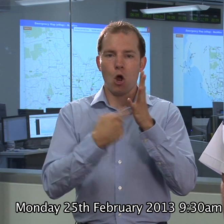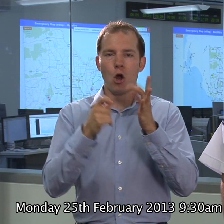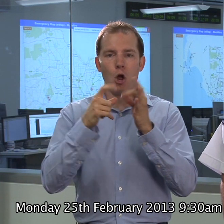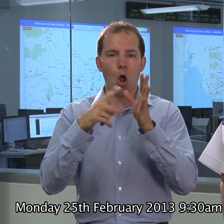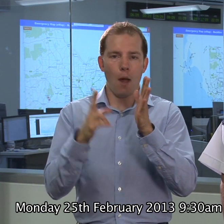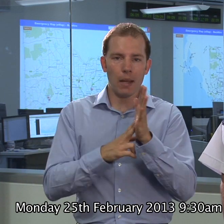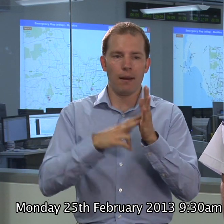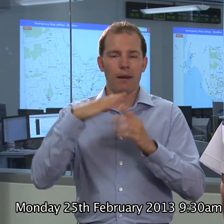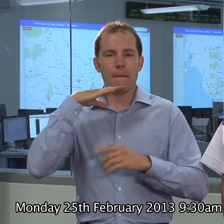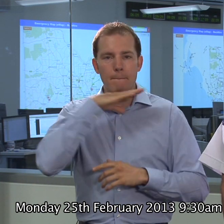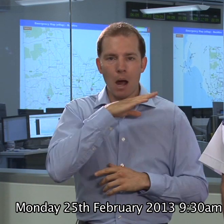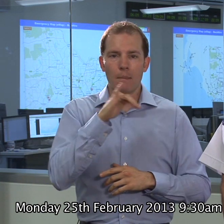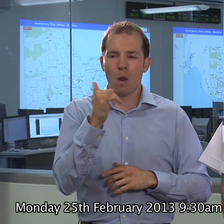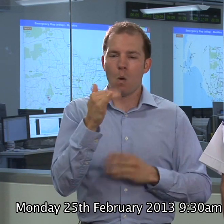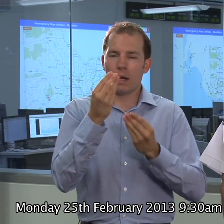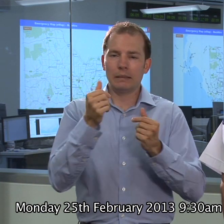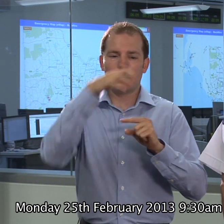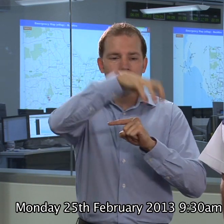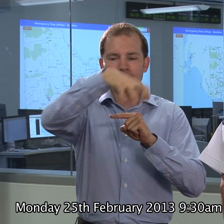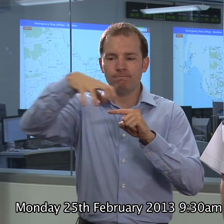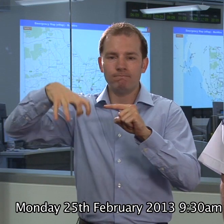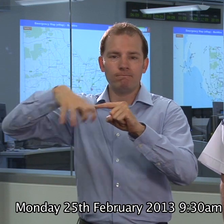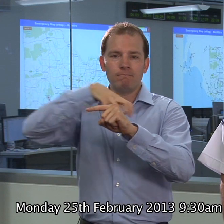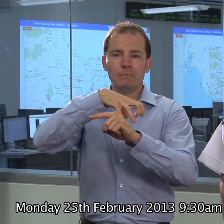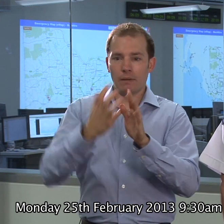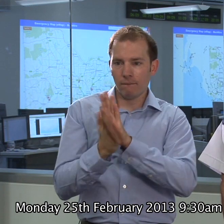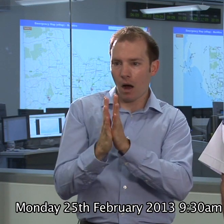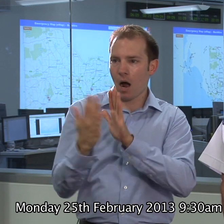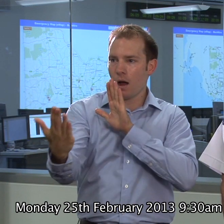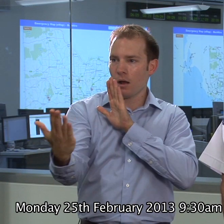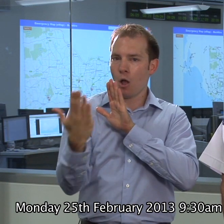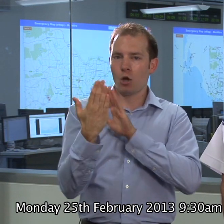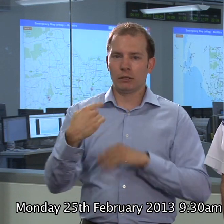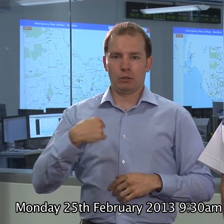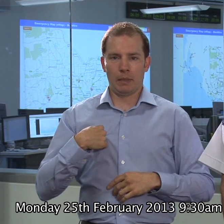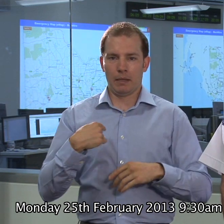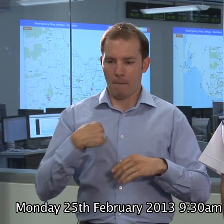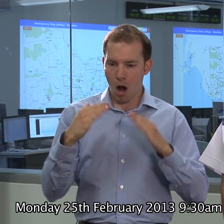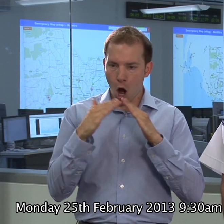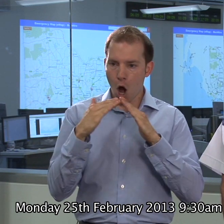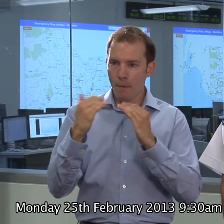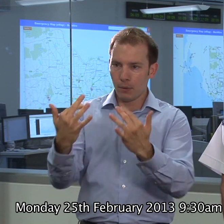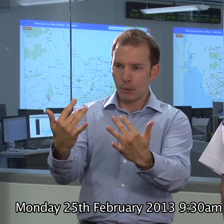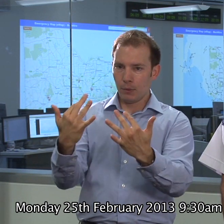Weather it be in Melbourne or some of our provincial cities, if a fire was near you and is close to your home that you don't normally think a fire would be.